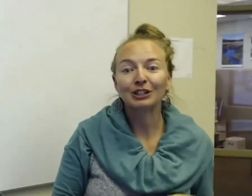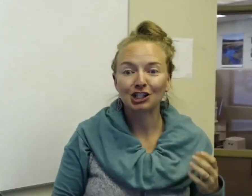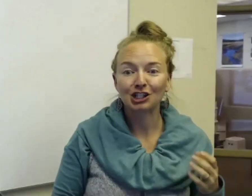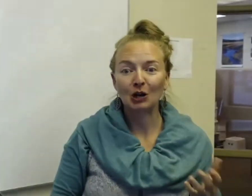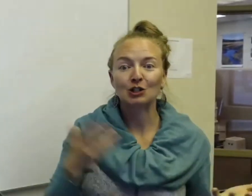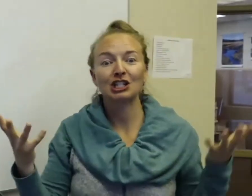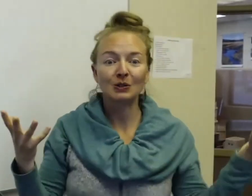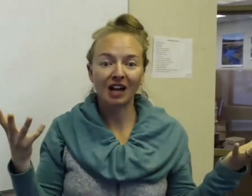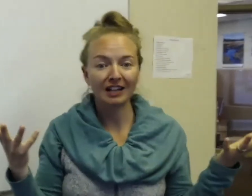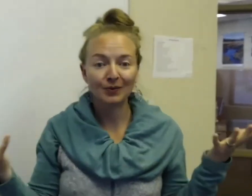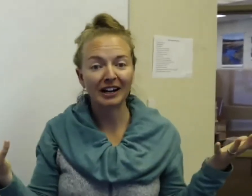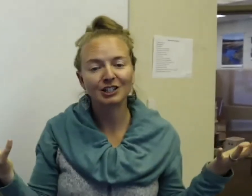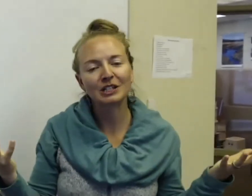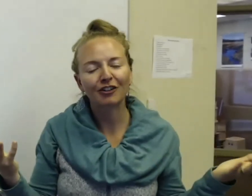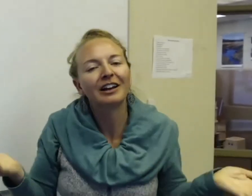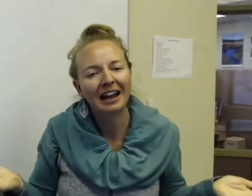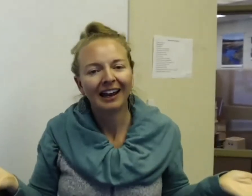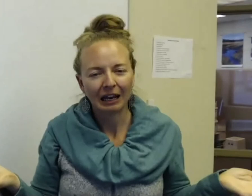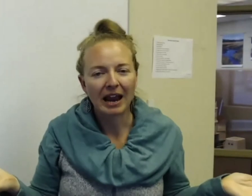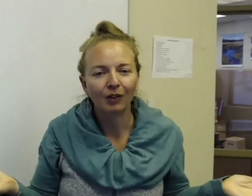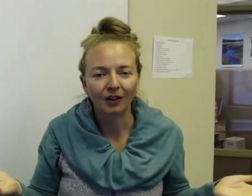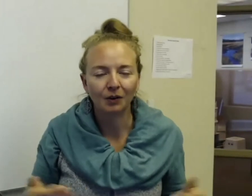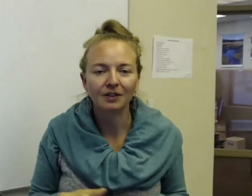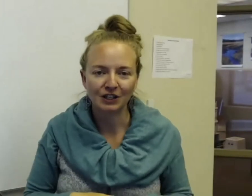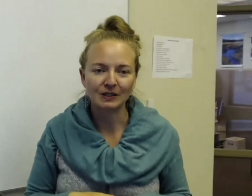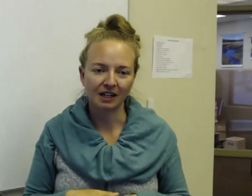to show just two signs right next to each other, it may look a little confusing, But